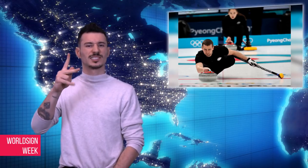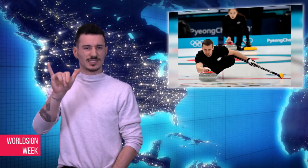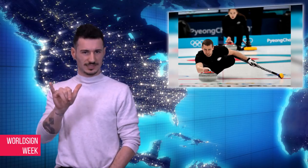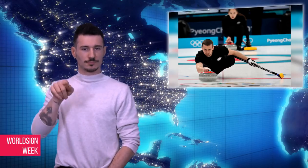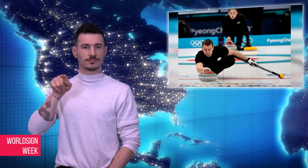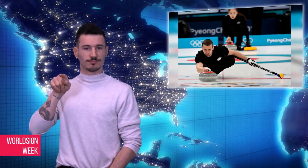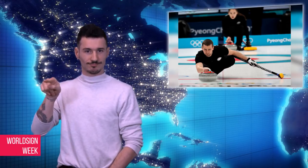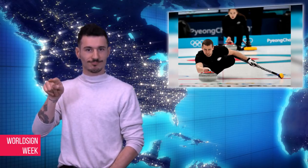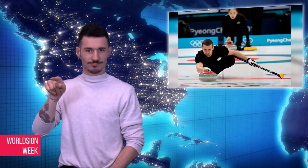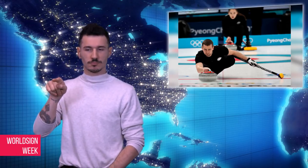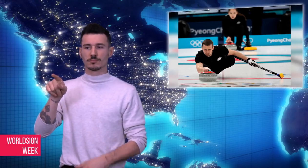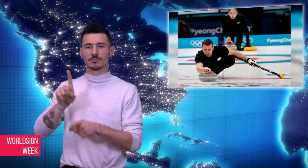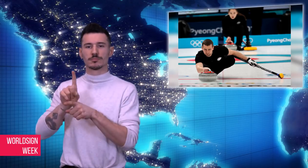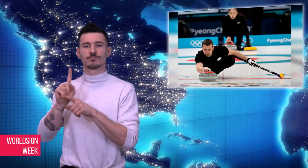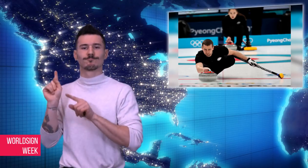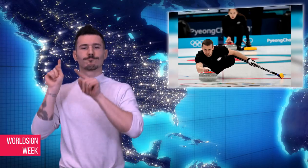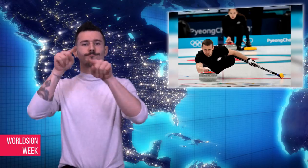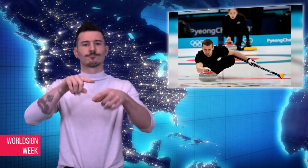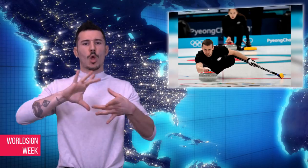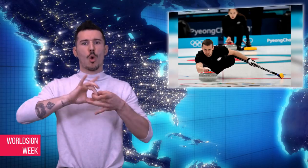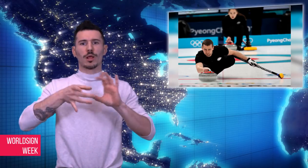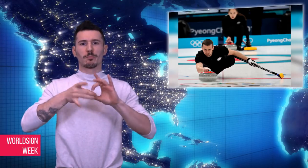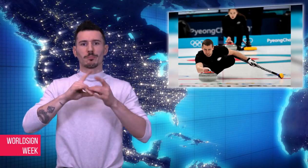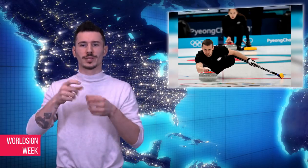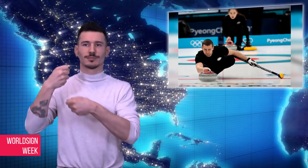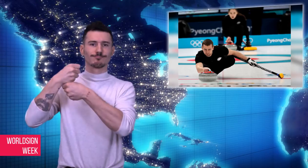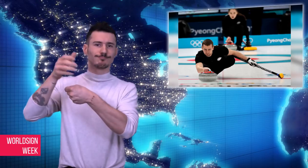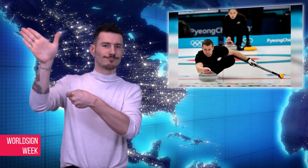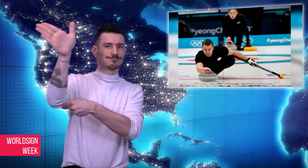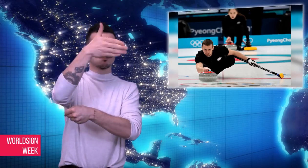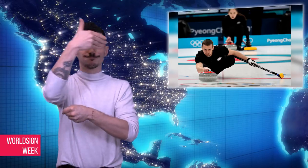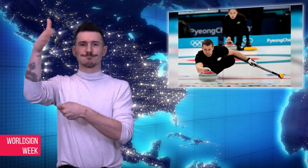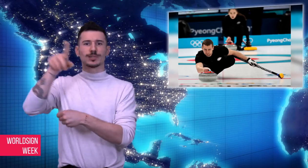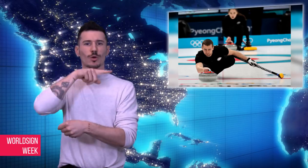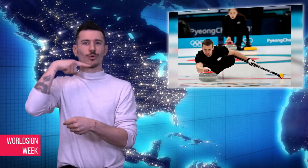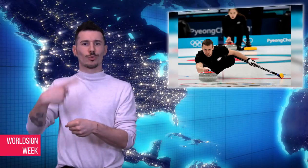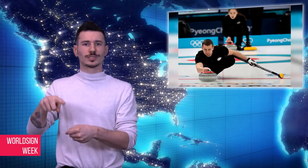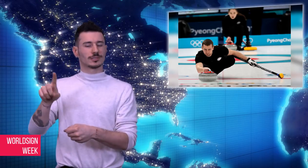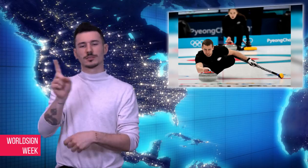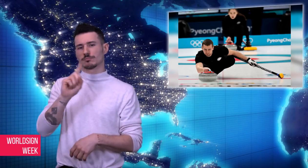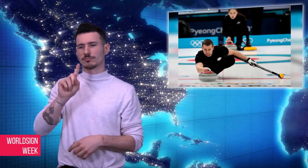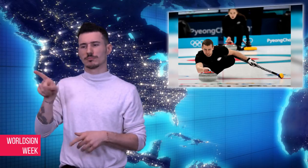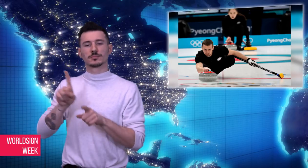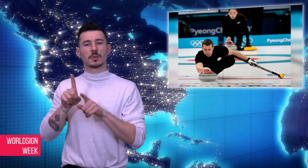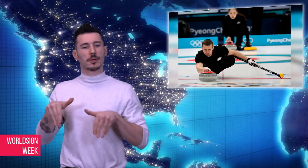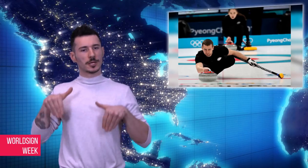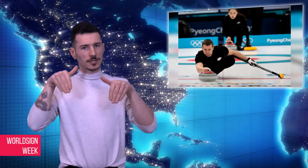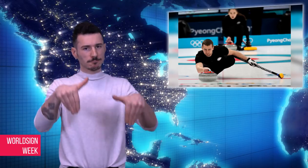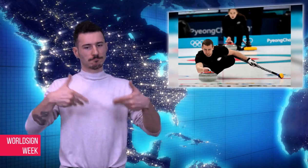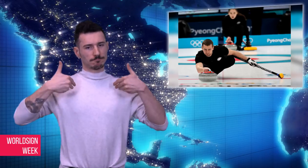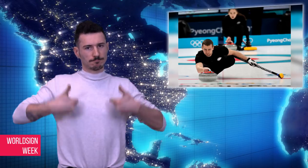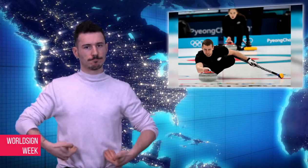flag, failed a drug test. He recently won